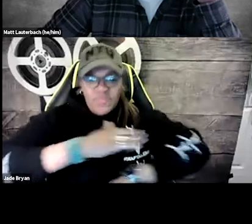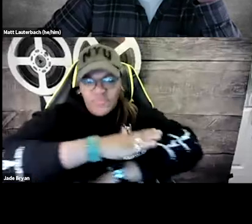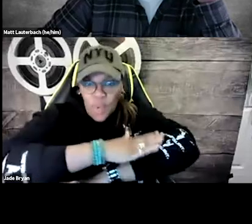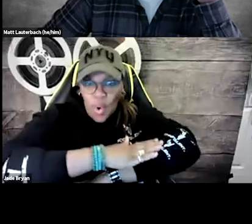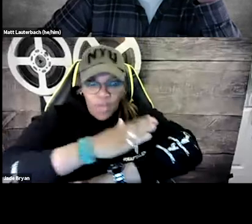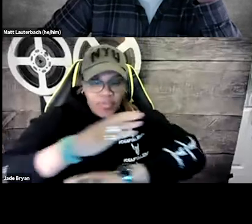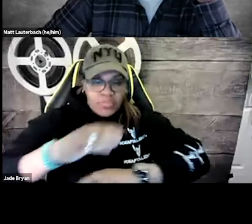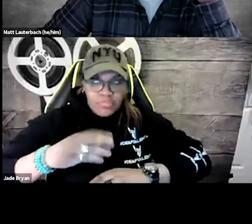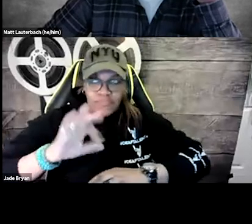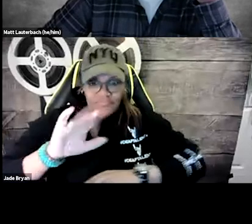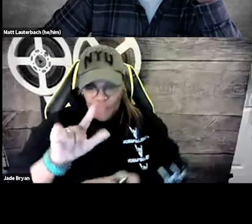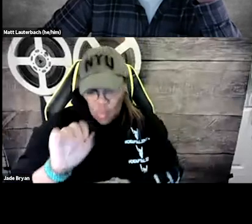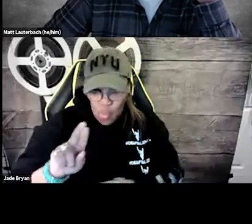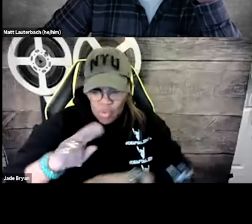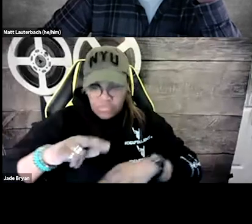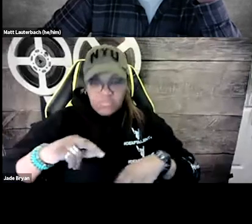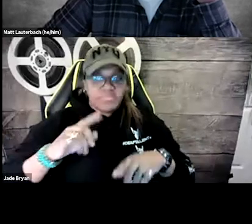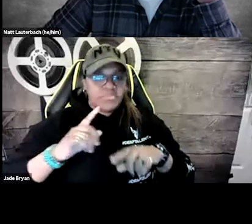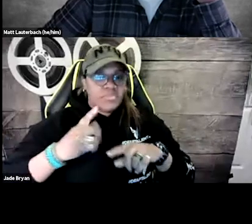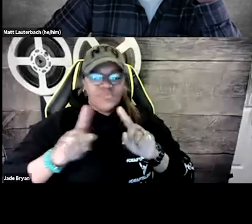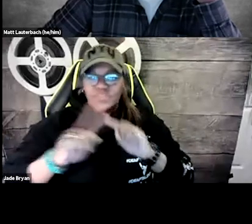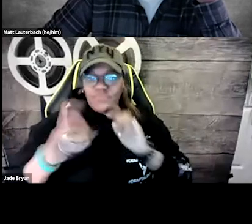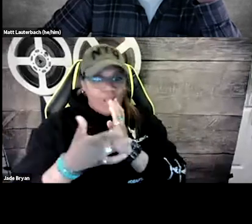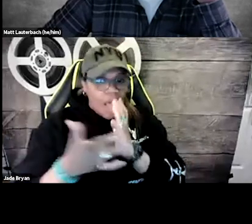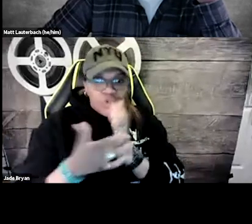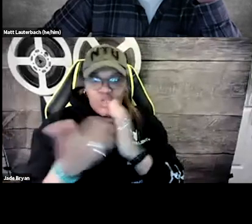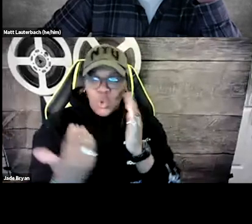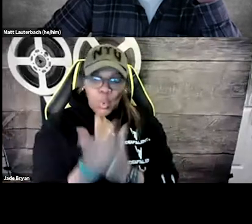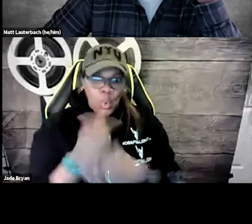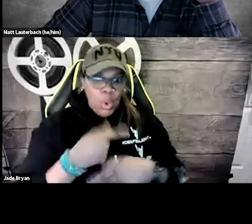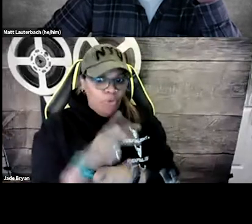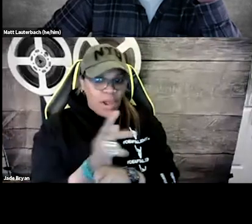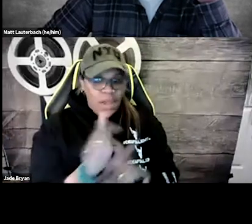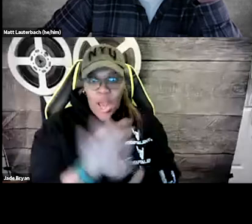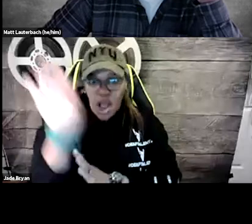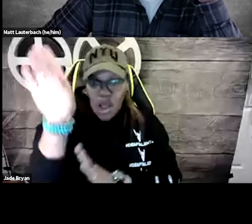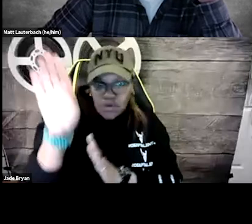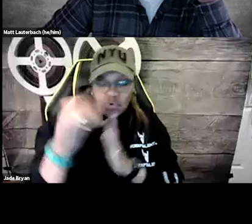It's kind of like a platform that is used- - A trade show. Thank you. For new technology,